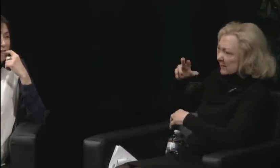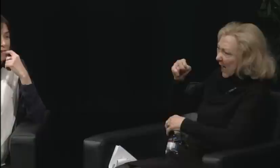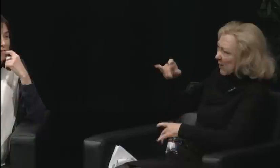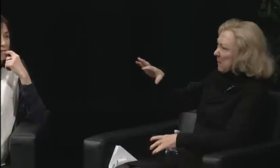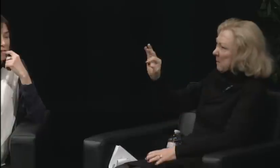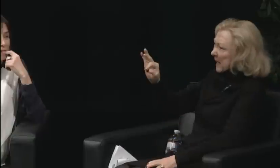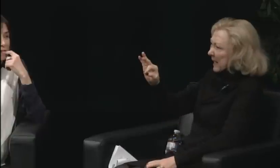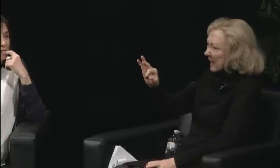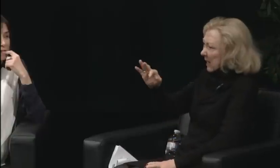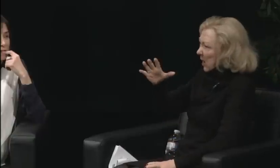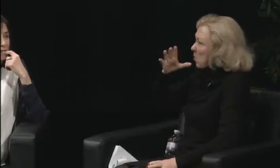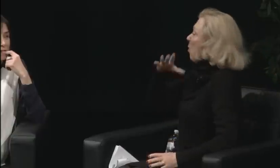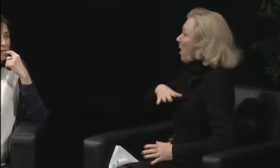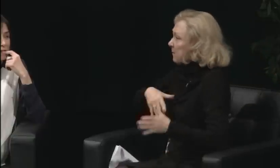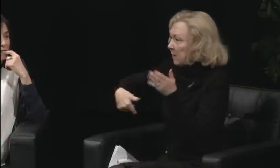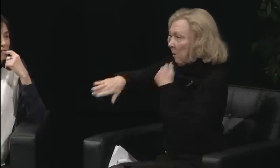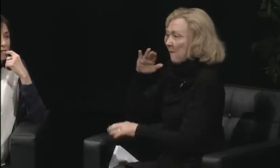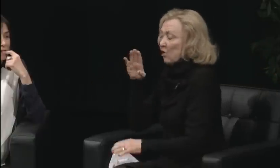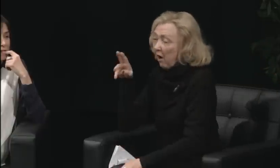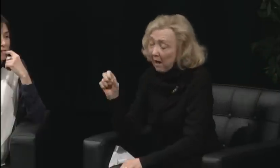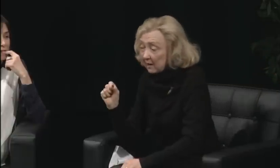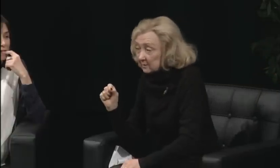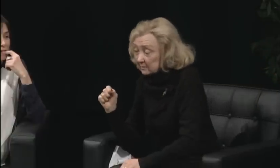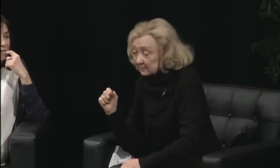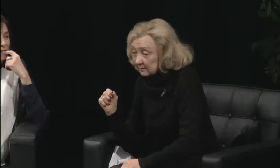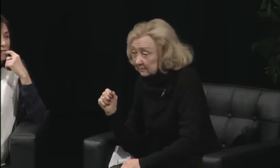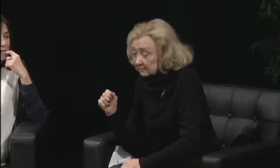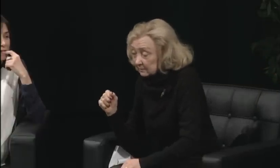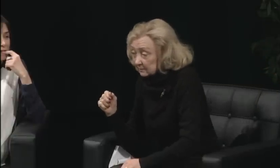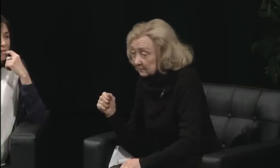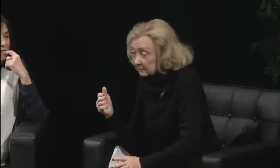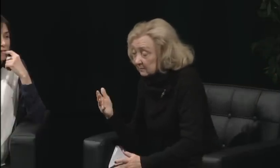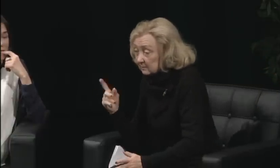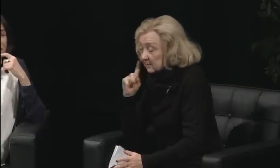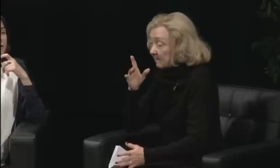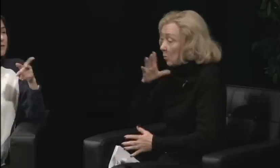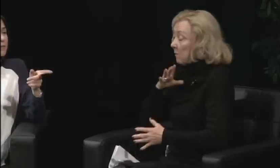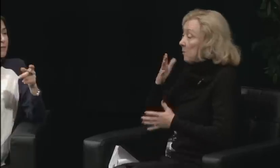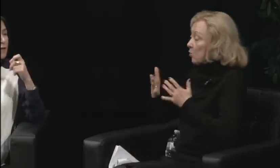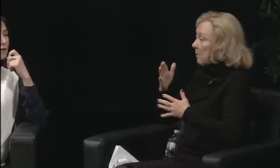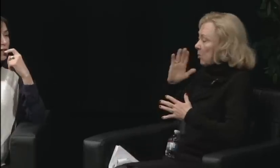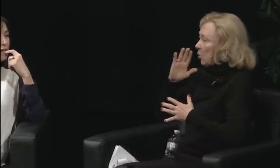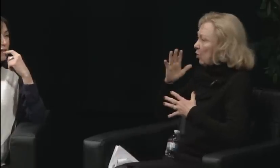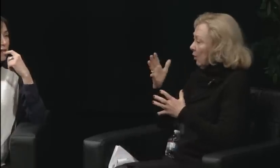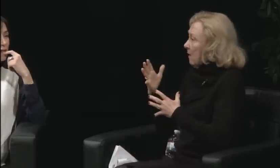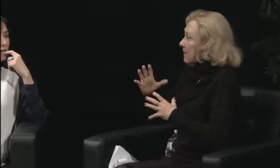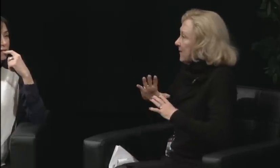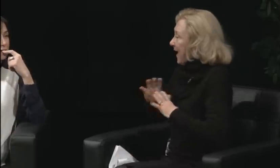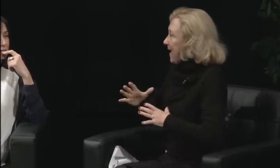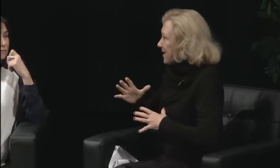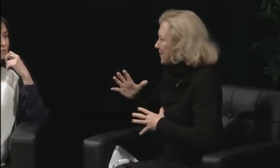Do you have any evidence that people resisted